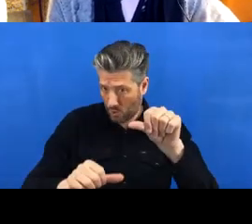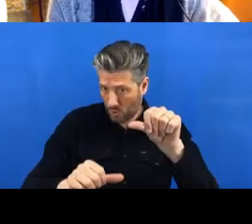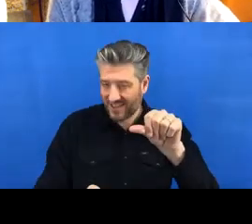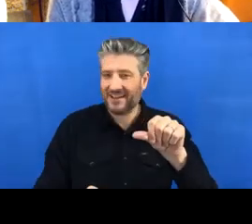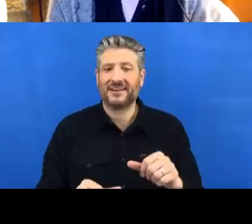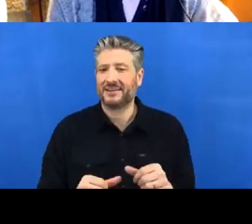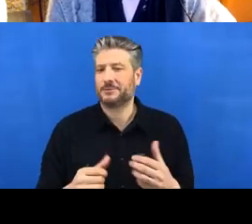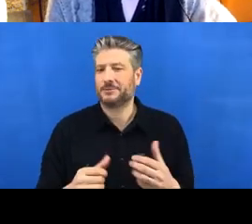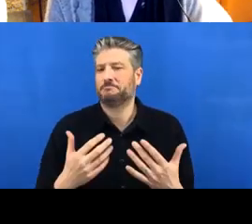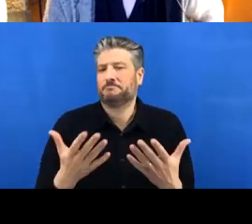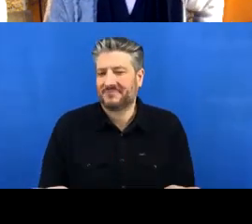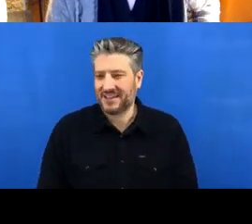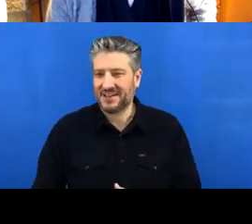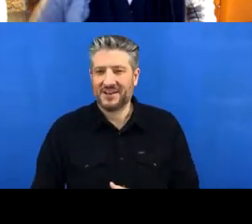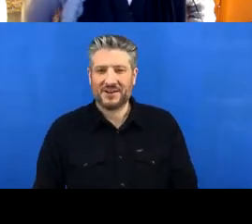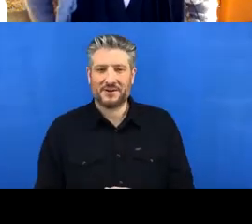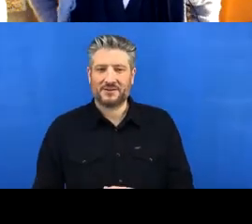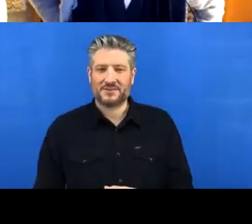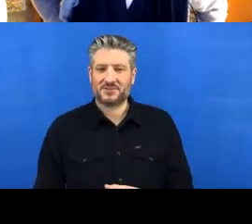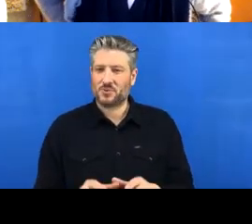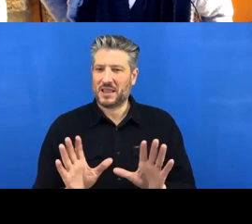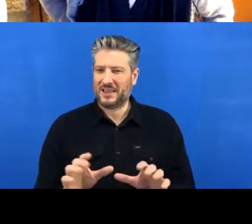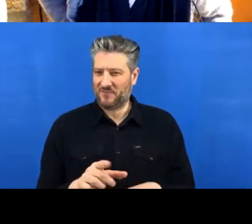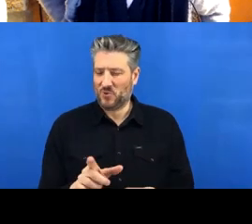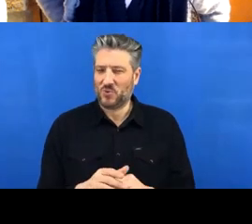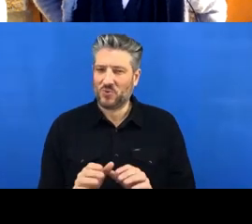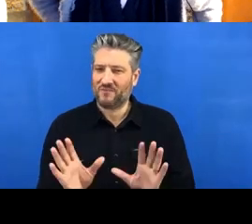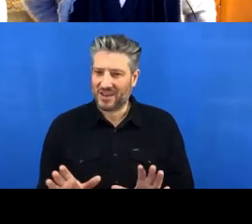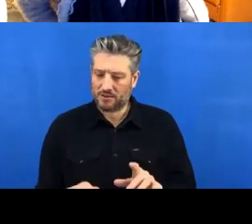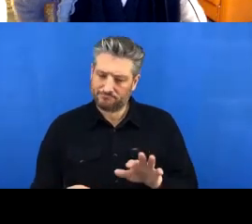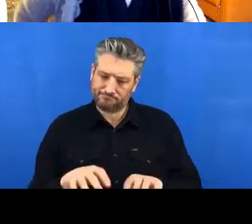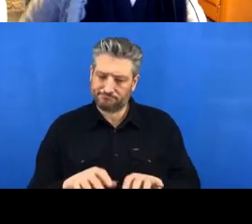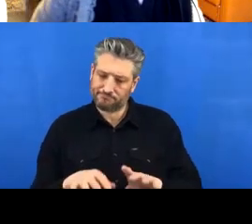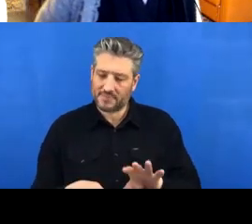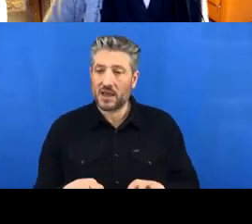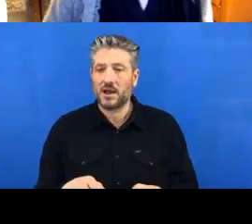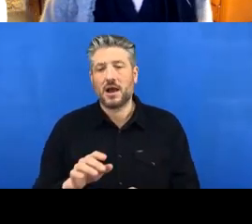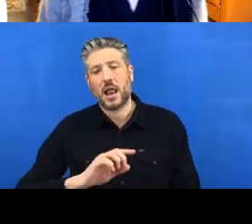I promise that I’ll integrate all of your changes at the end of the workshop. And when I do,